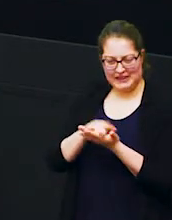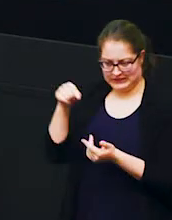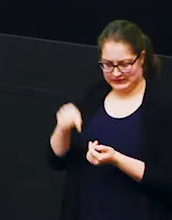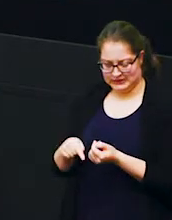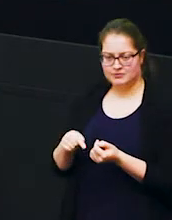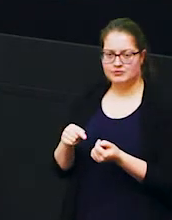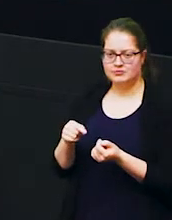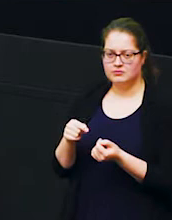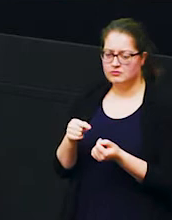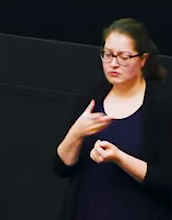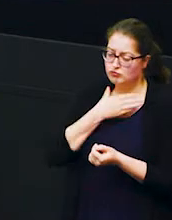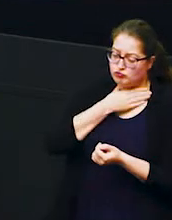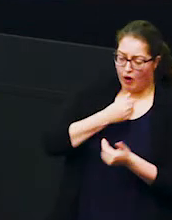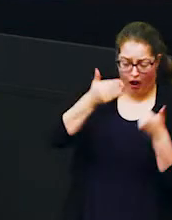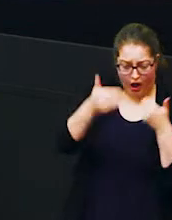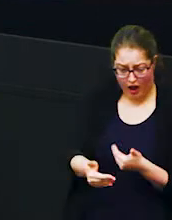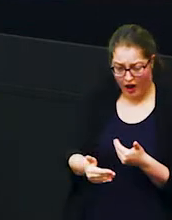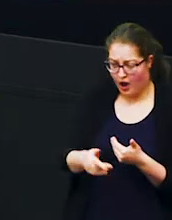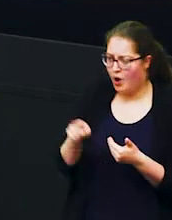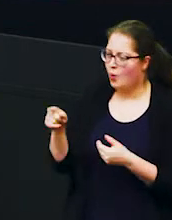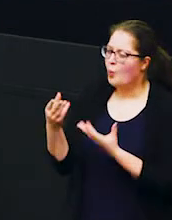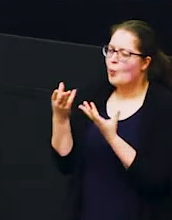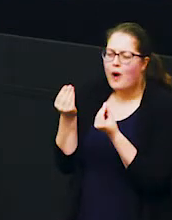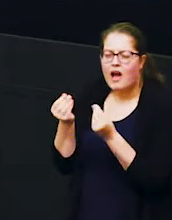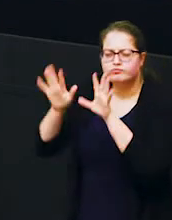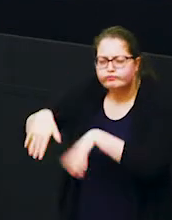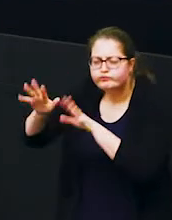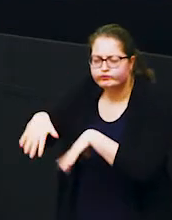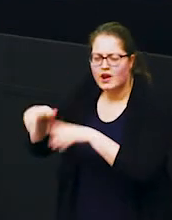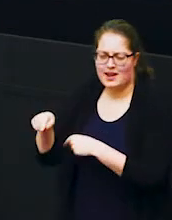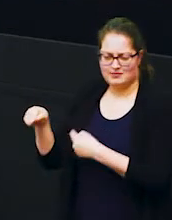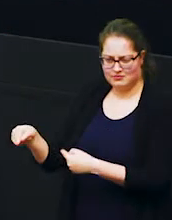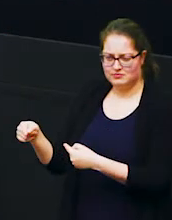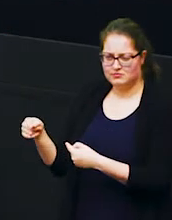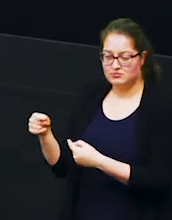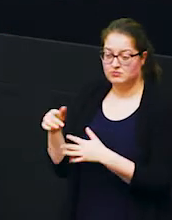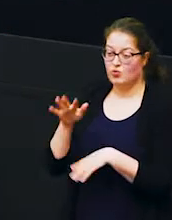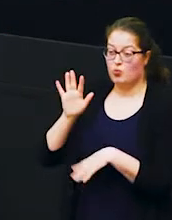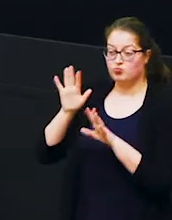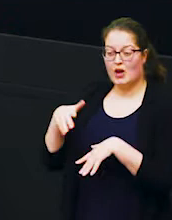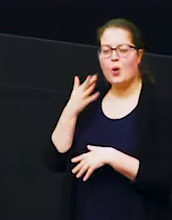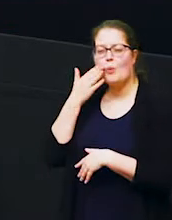distinct dry season and a very distinct wet season so rainfall falls predominantly in the wet season